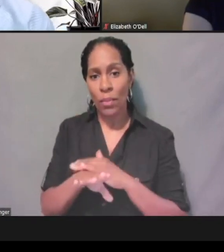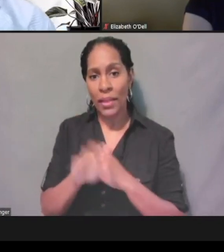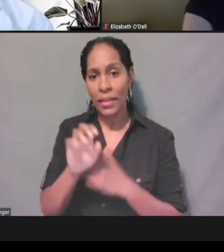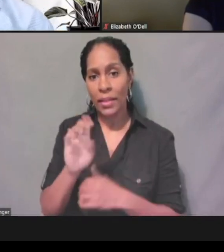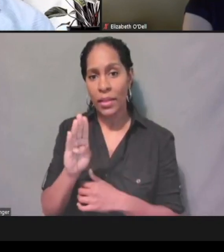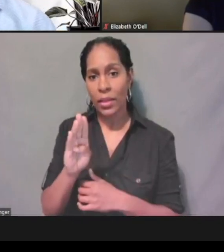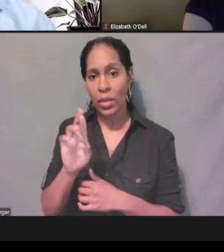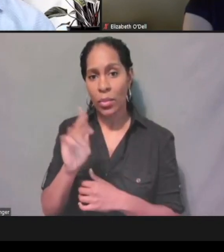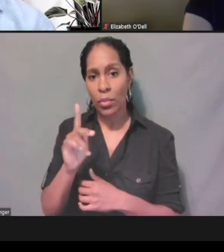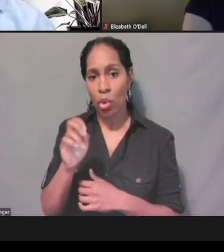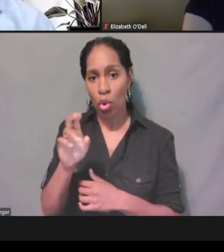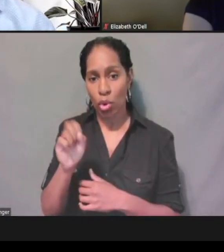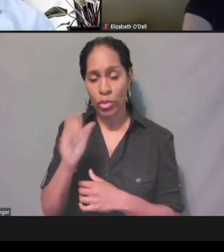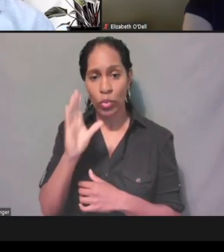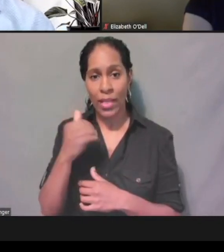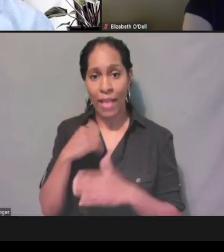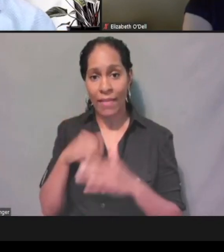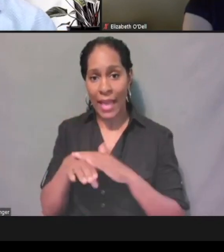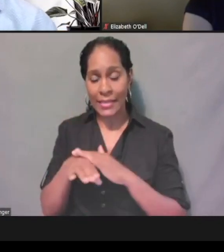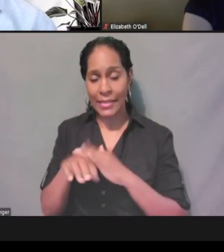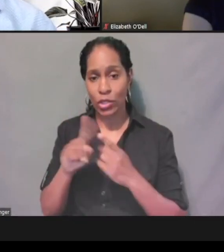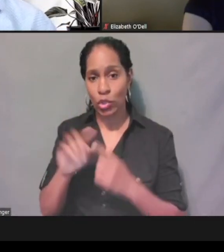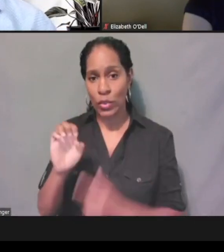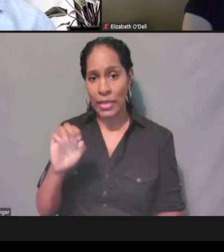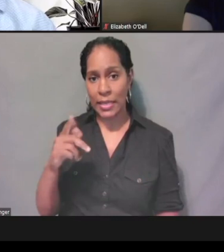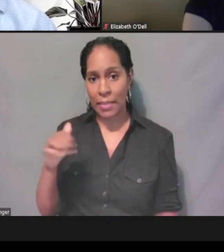No, the enrollment broker does not have access to ePASS.